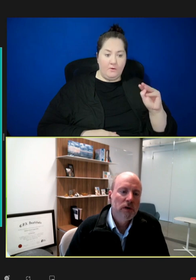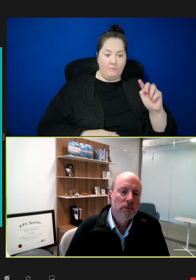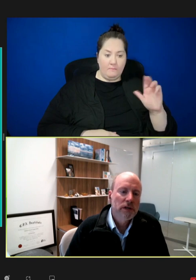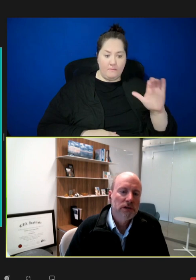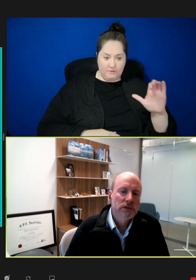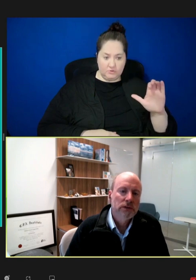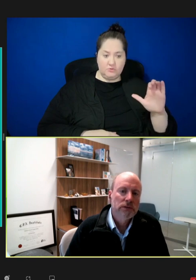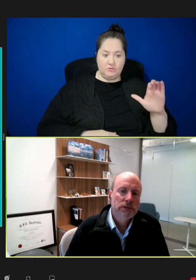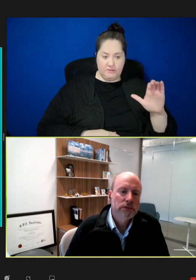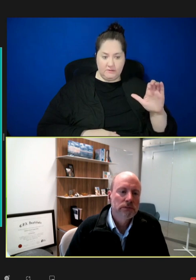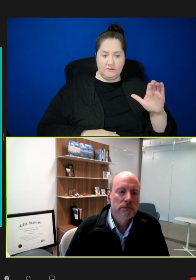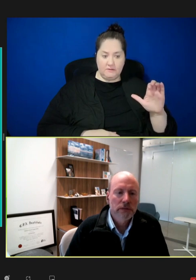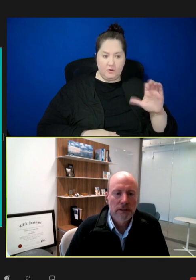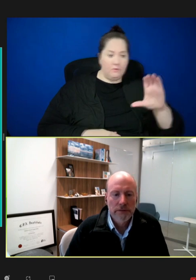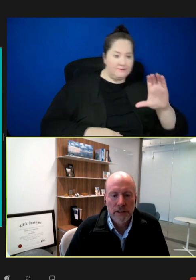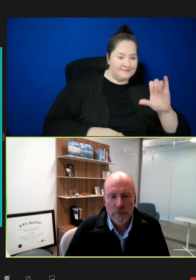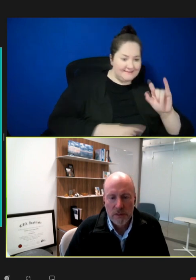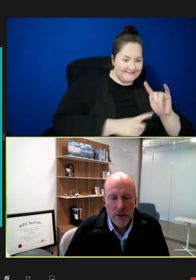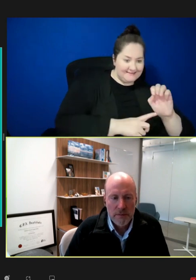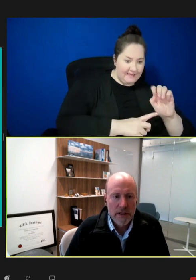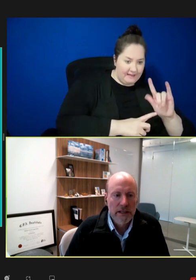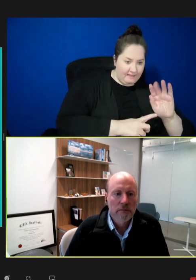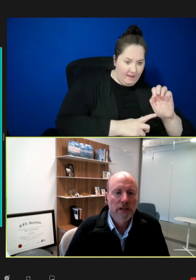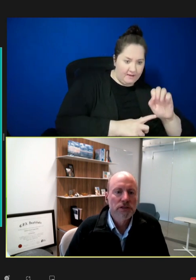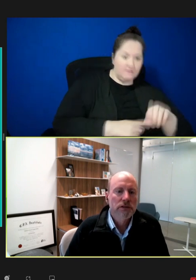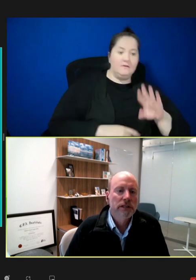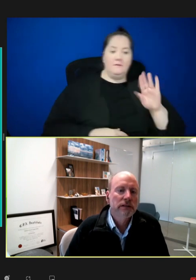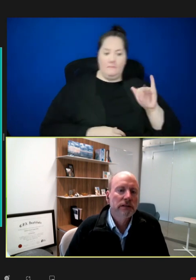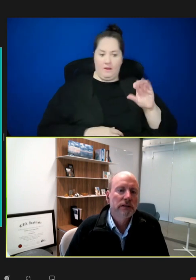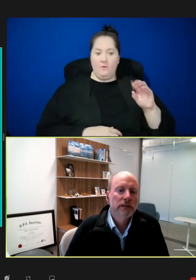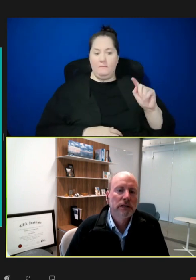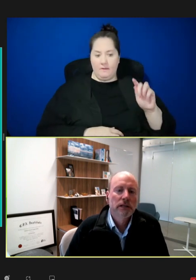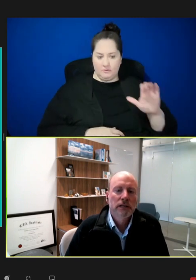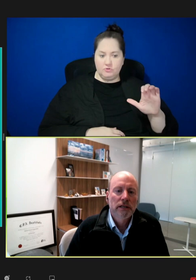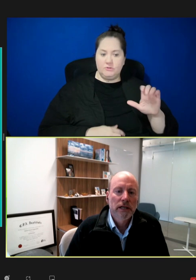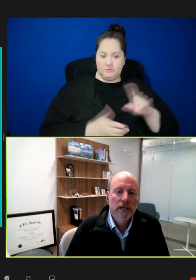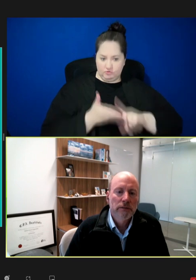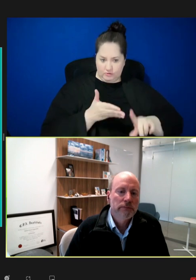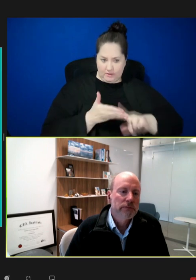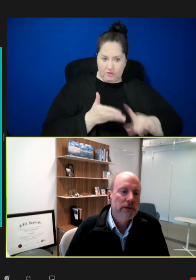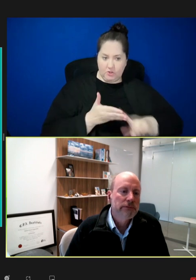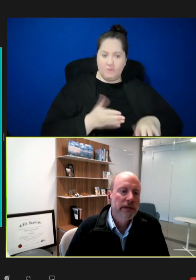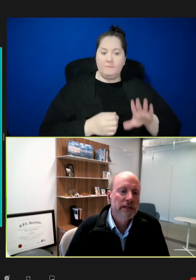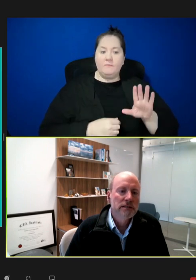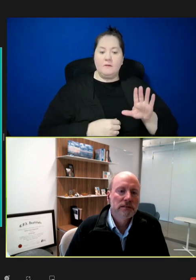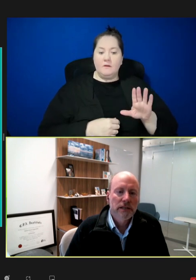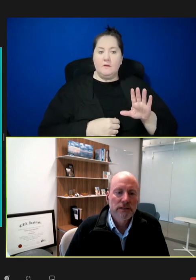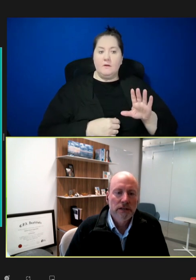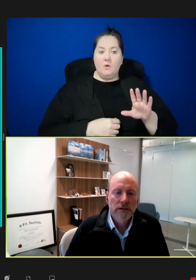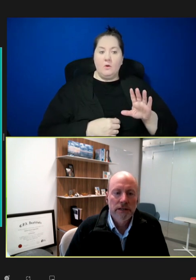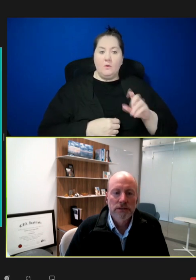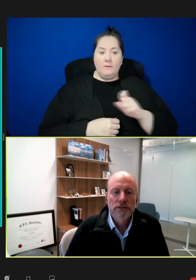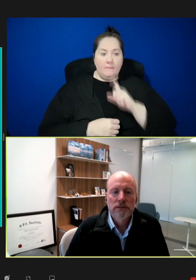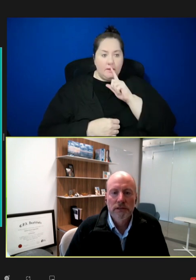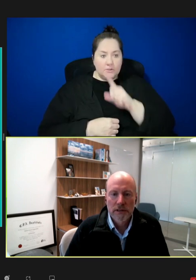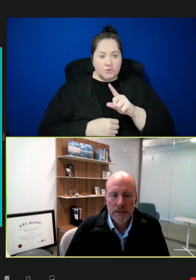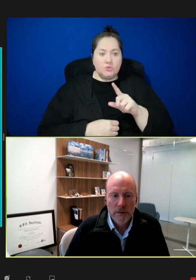but we also go to every company website and make sure that the phase, et cetera, is up